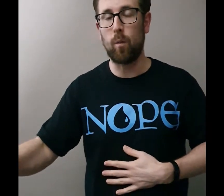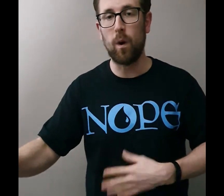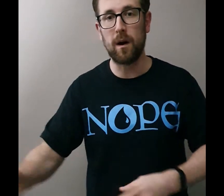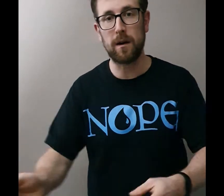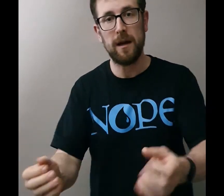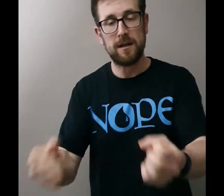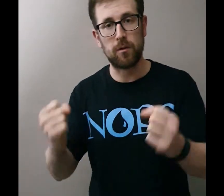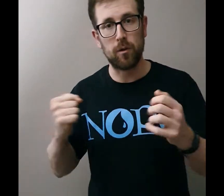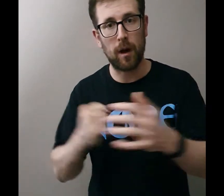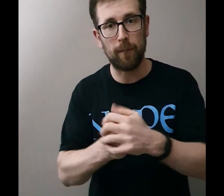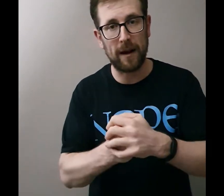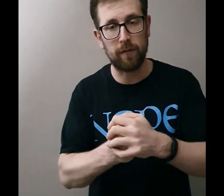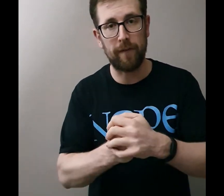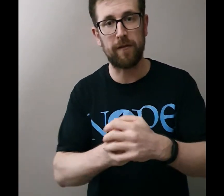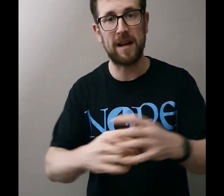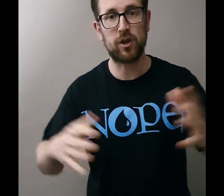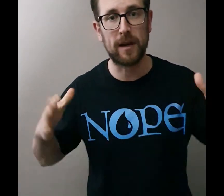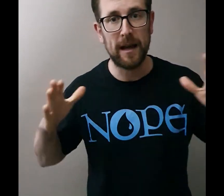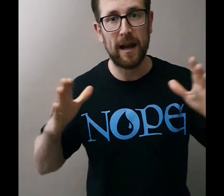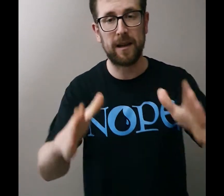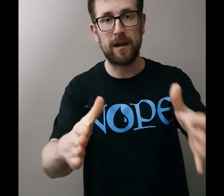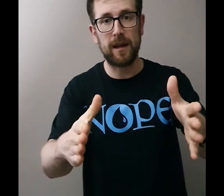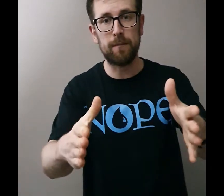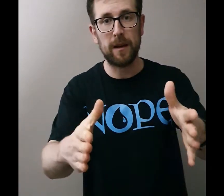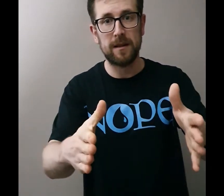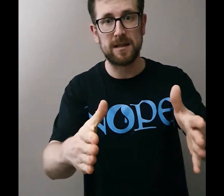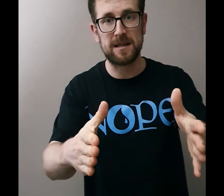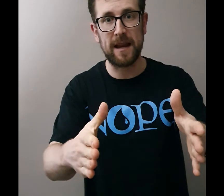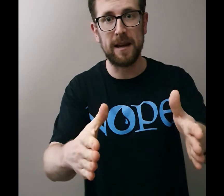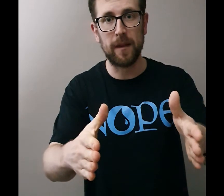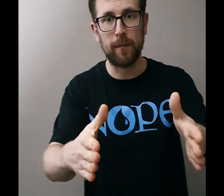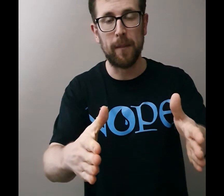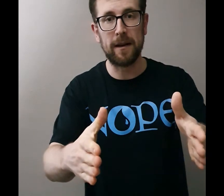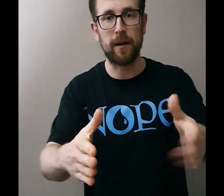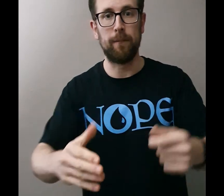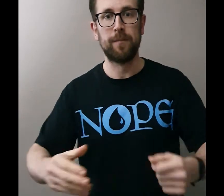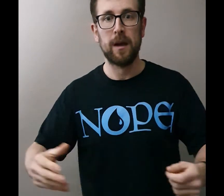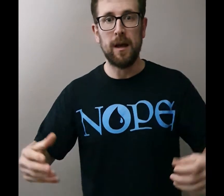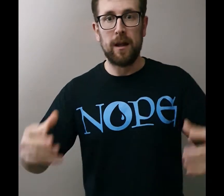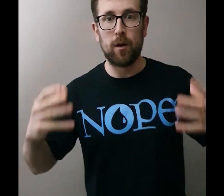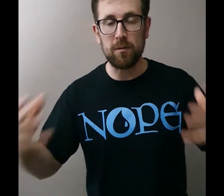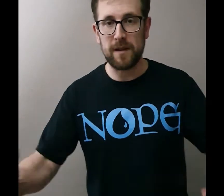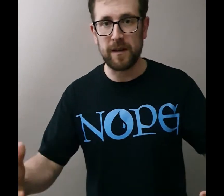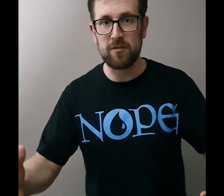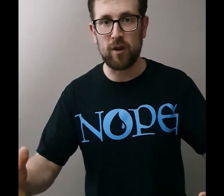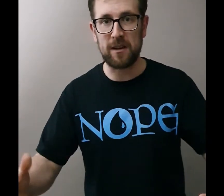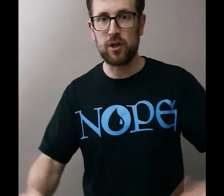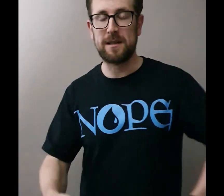work so you come back refreshed and can keep sustaining the momentum lots of distractions